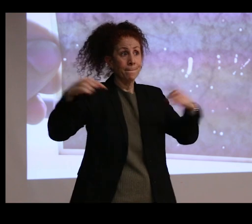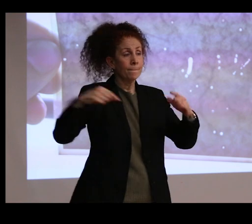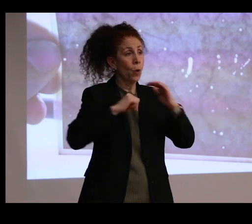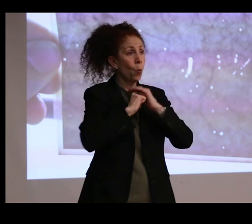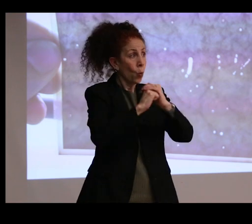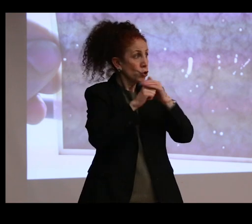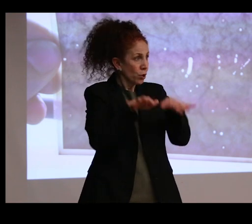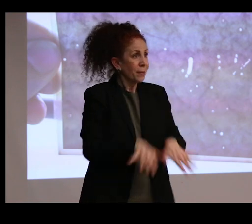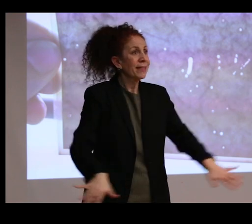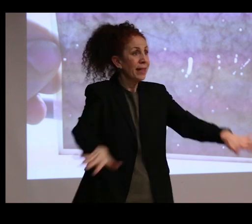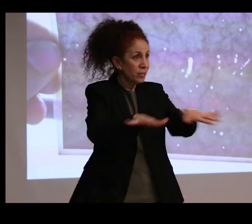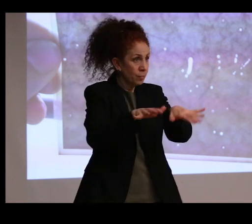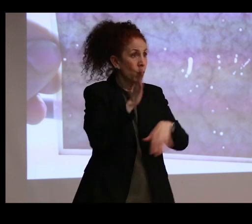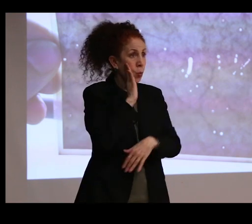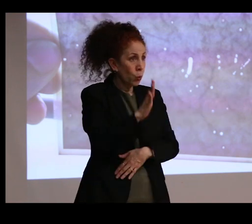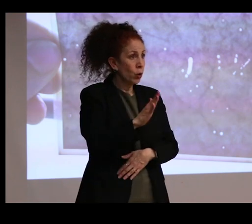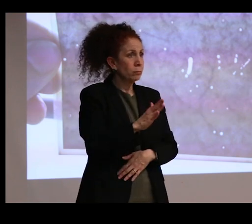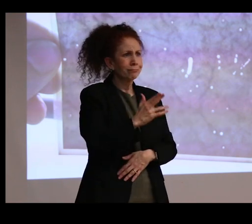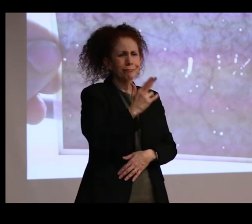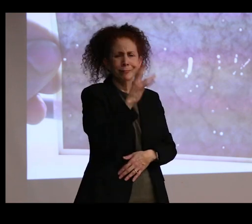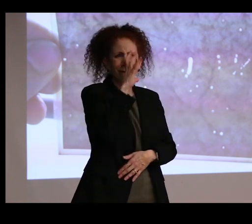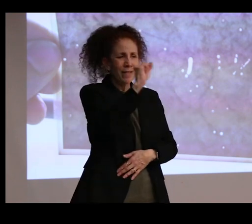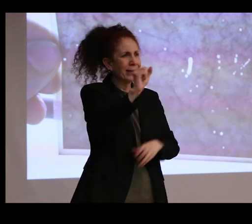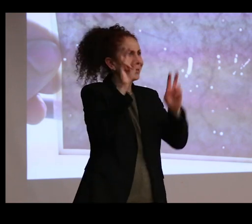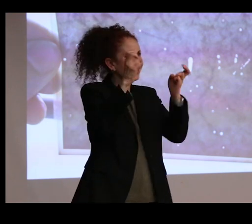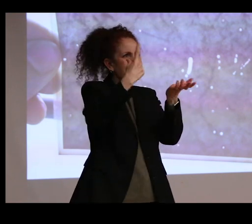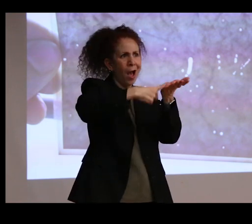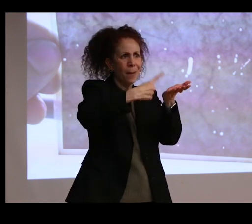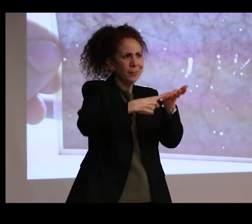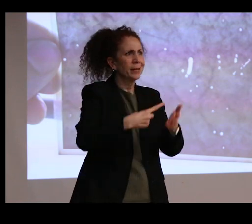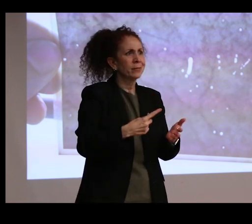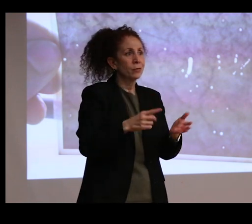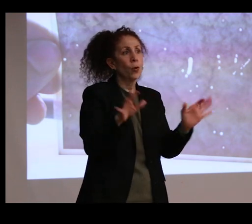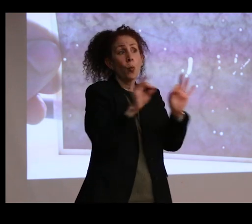And I always thought it was a fascinating topic for someone to write about. That's all.